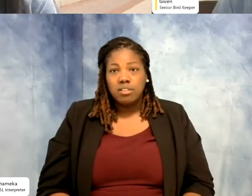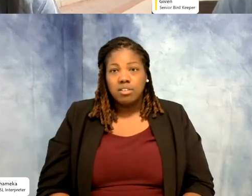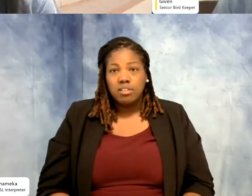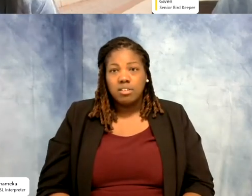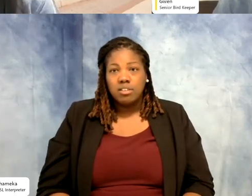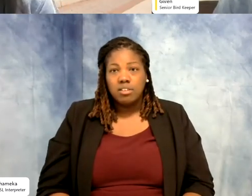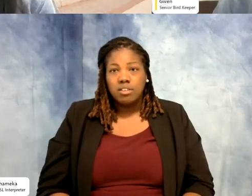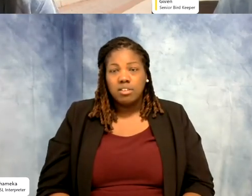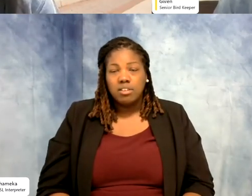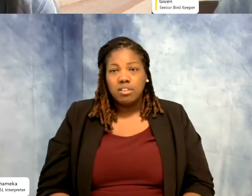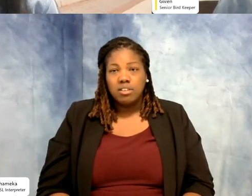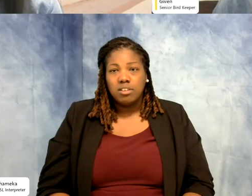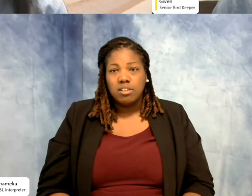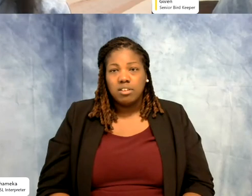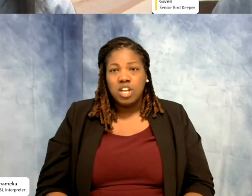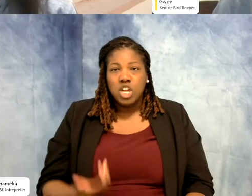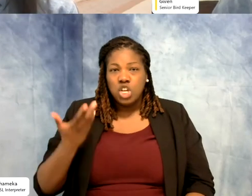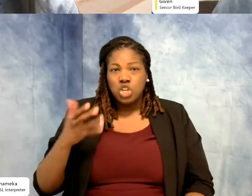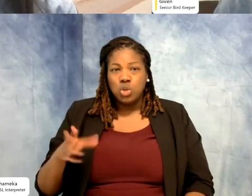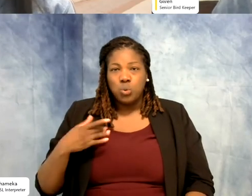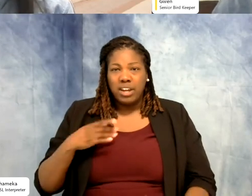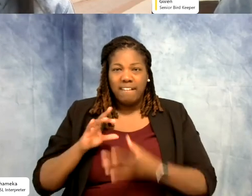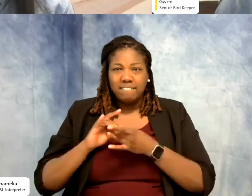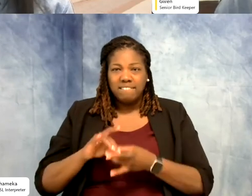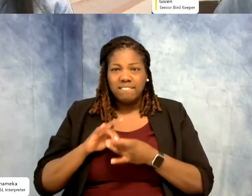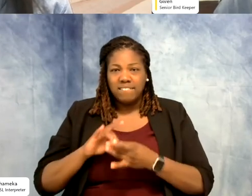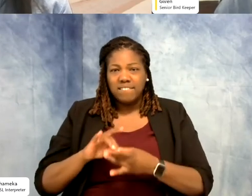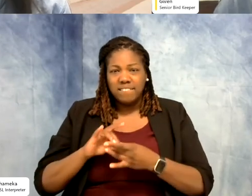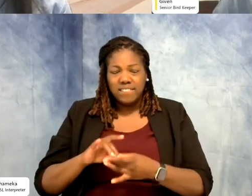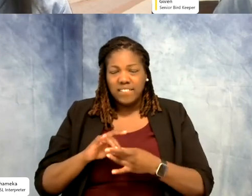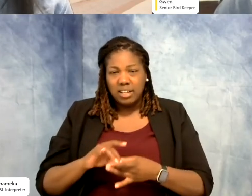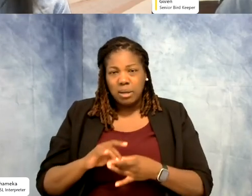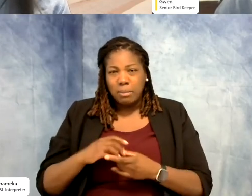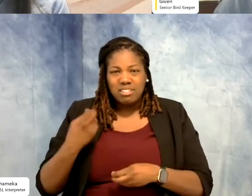want to be that attached to the animals, but you can't, you cannot not be attached to the animals.